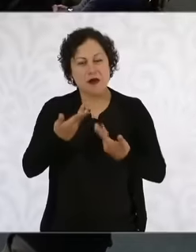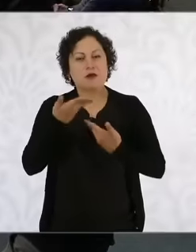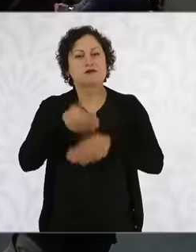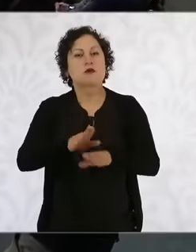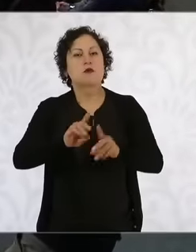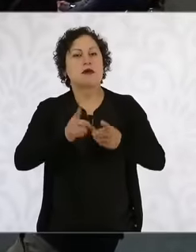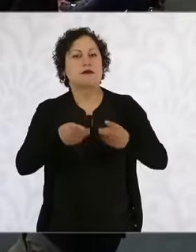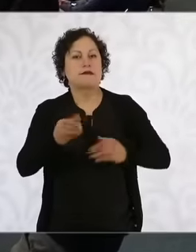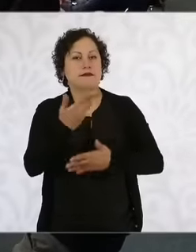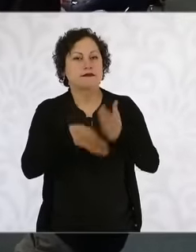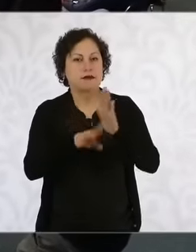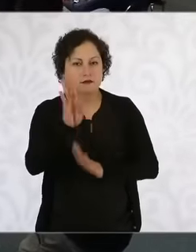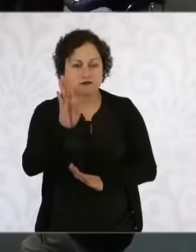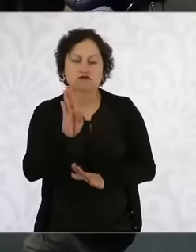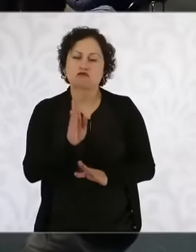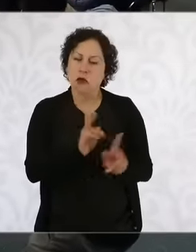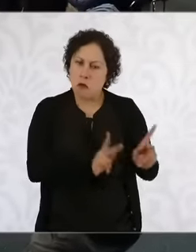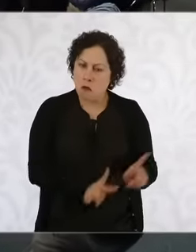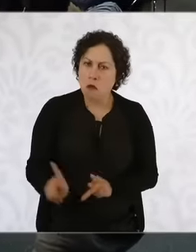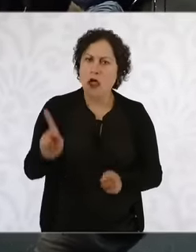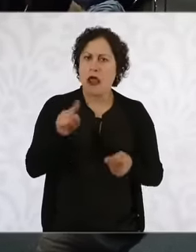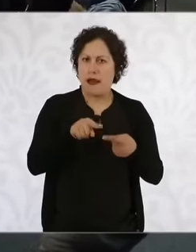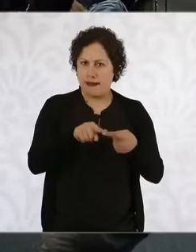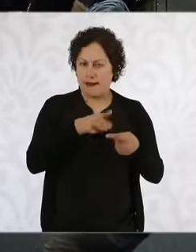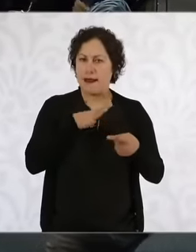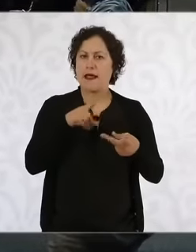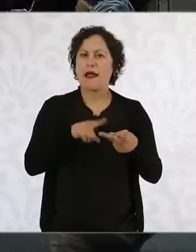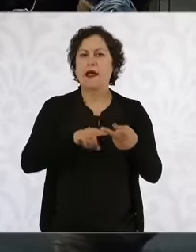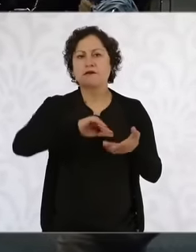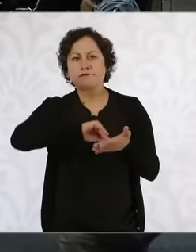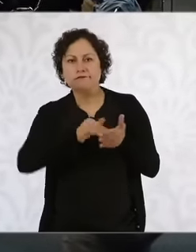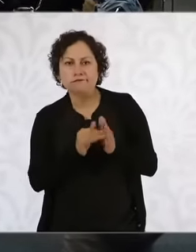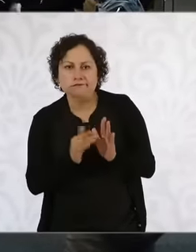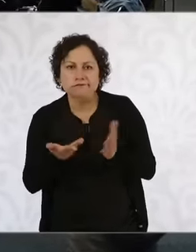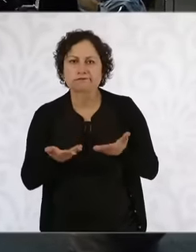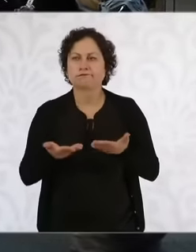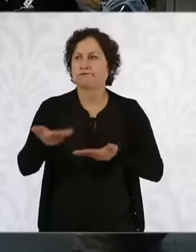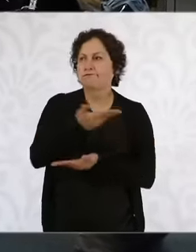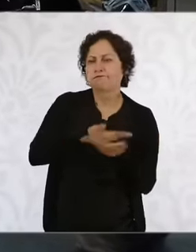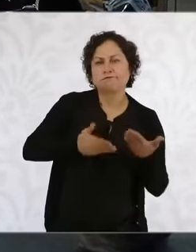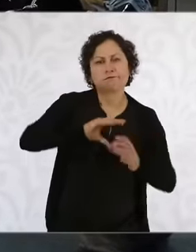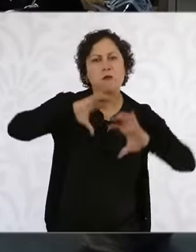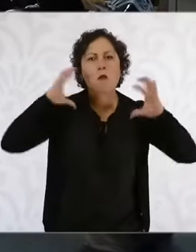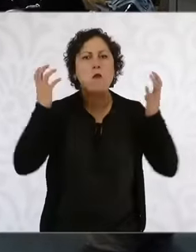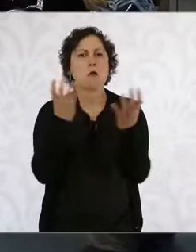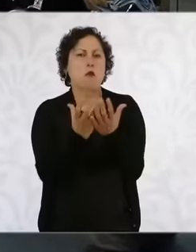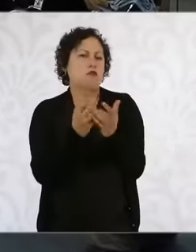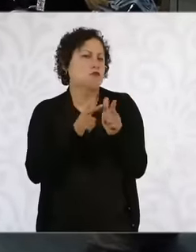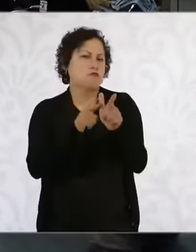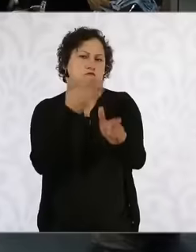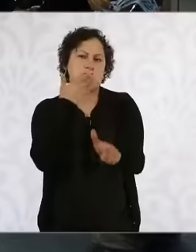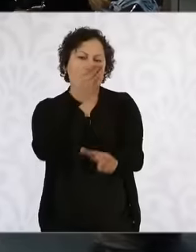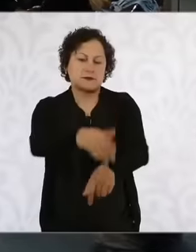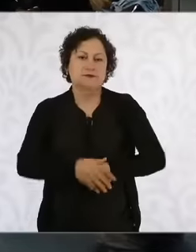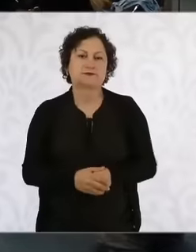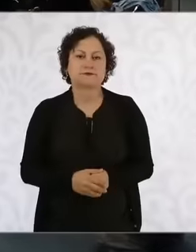a plan, we have a strategy and a good relationship with everyone. President, finally, I spoke about my